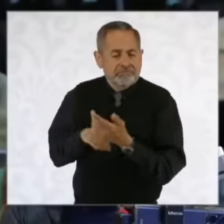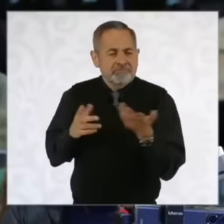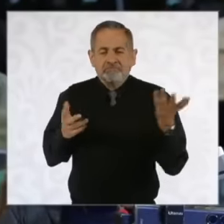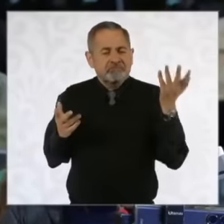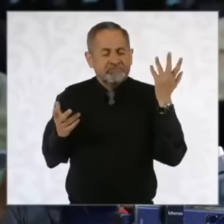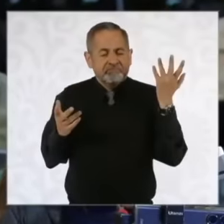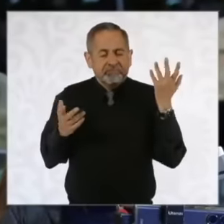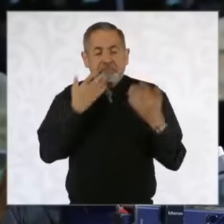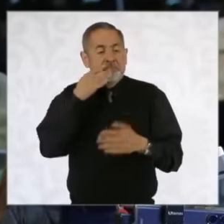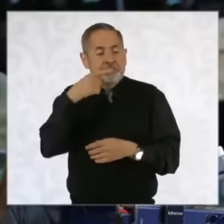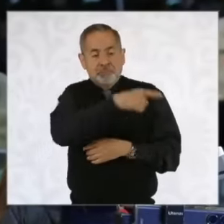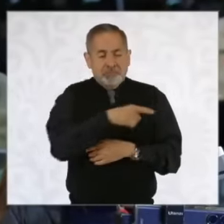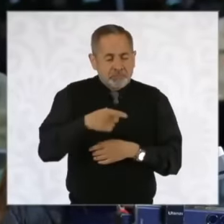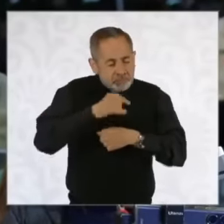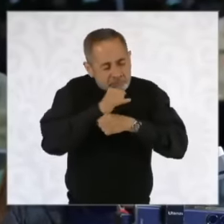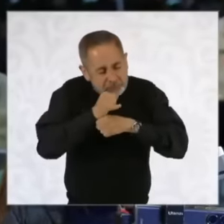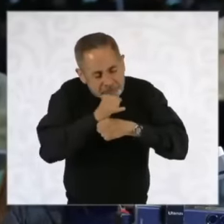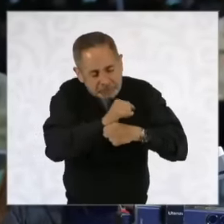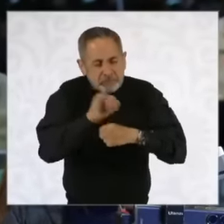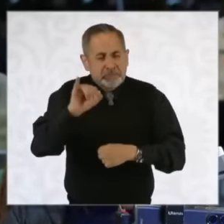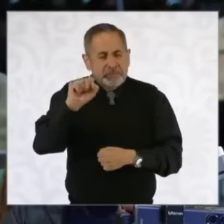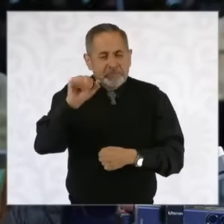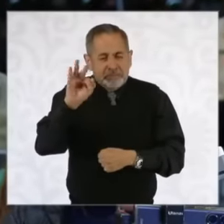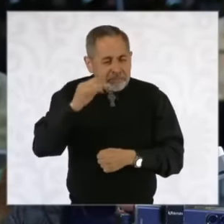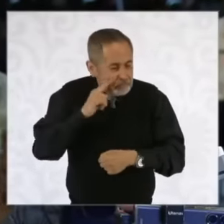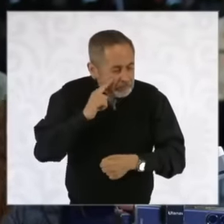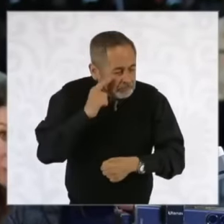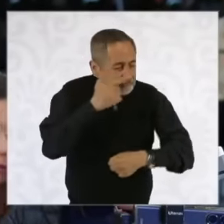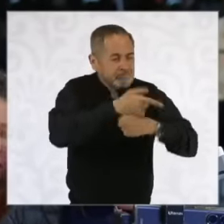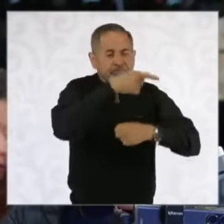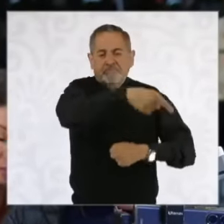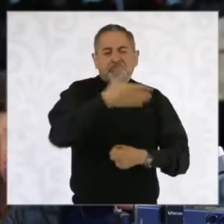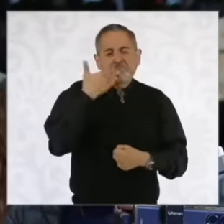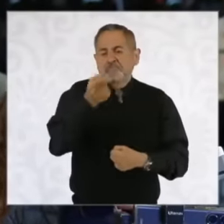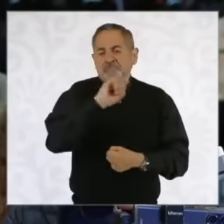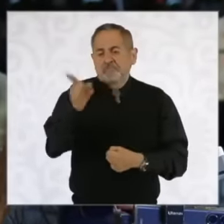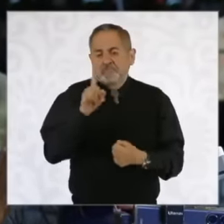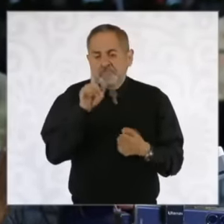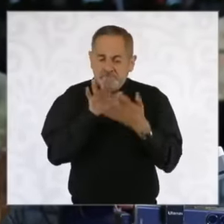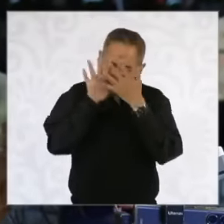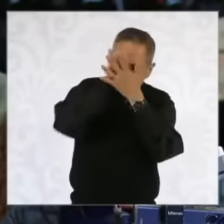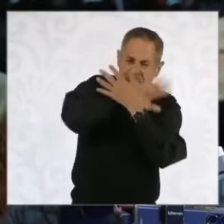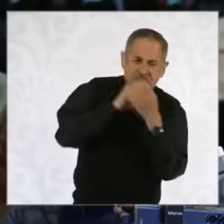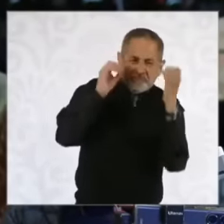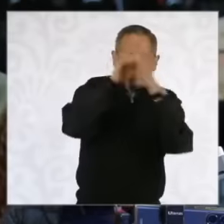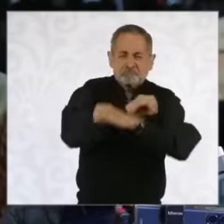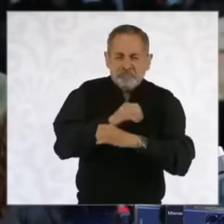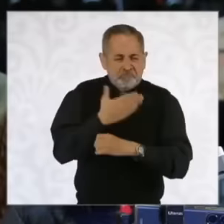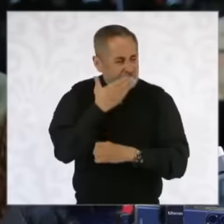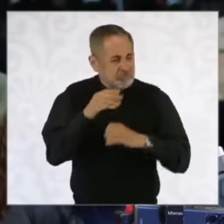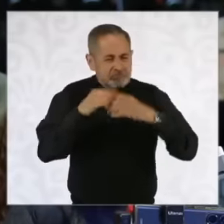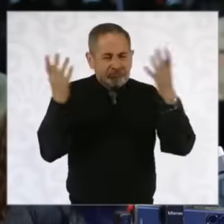inspection institute there in Sonora, the isaf eh And eh, it is precisely managed by a golden bureaucracy,